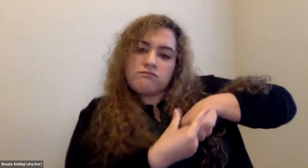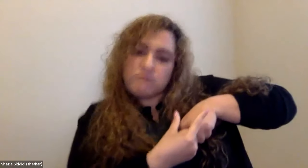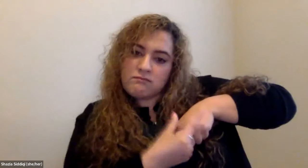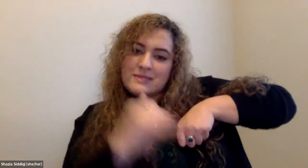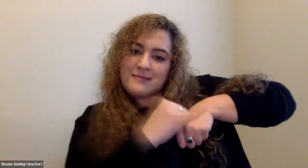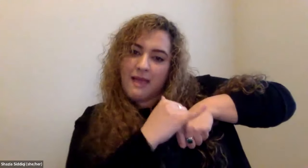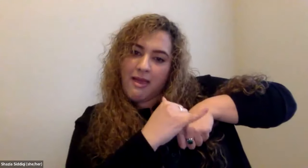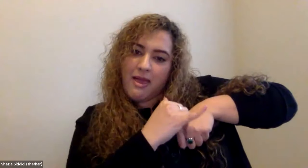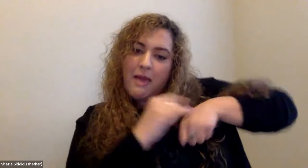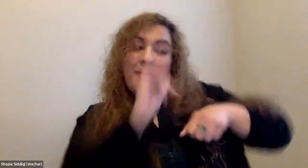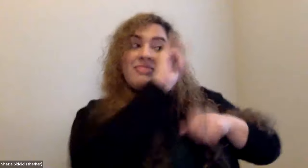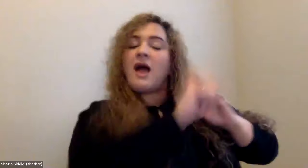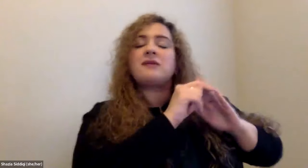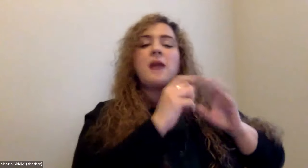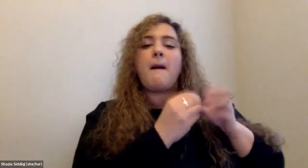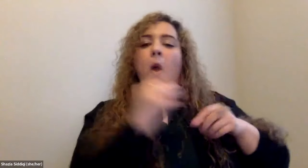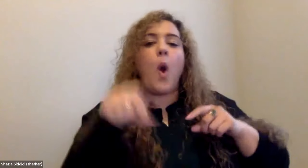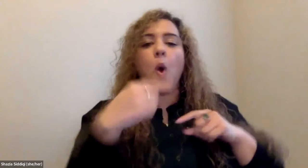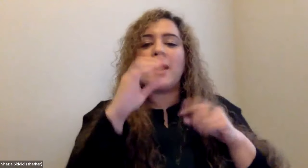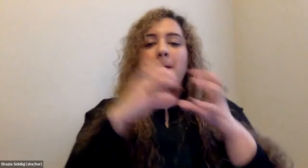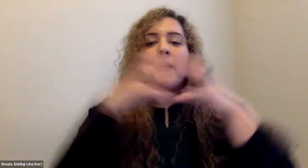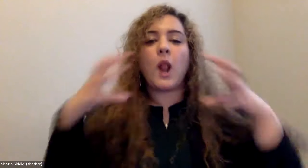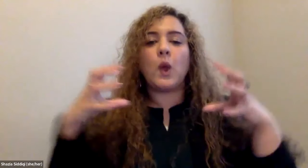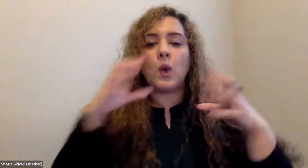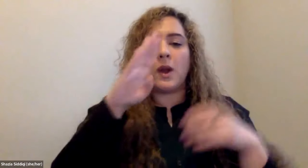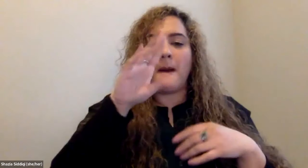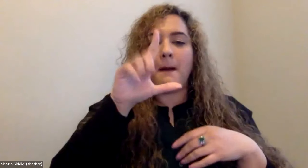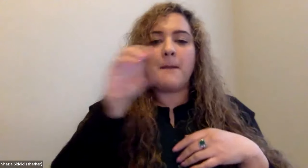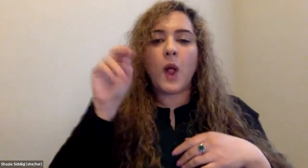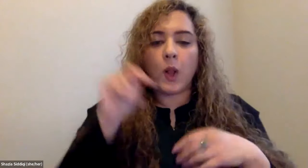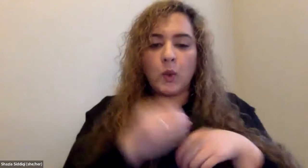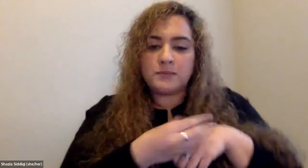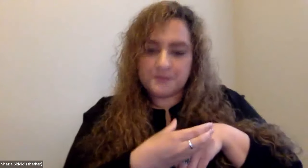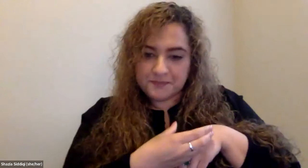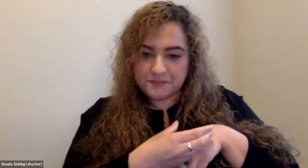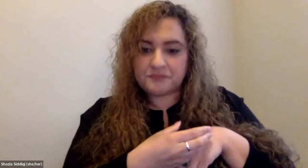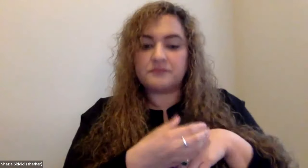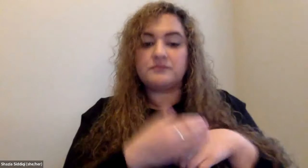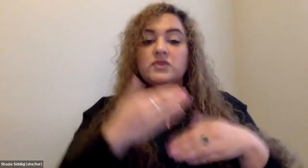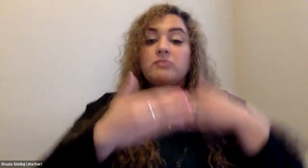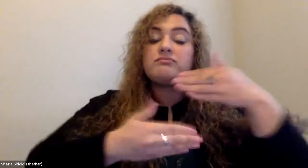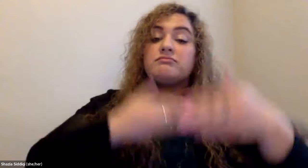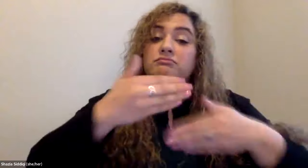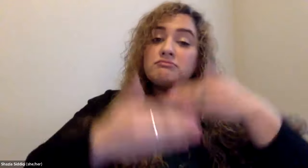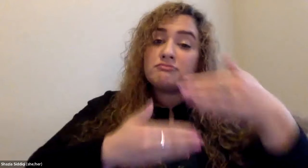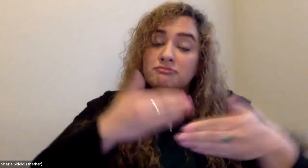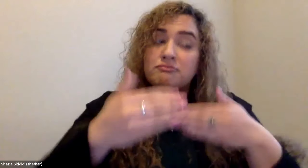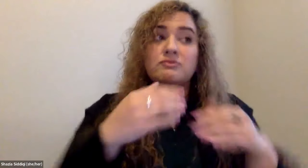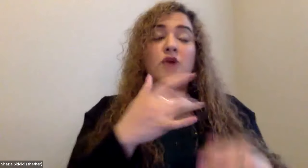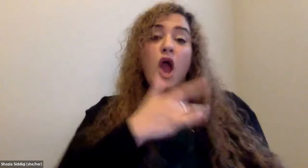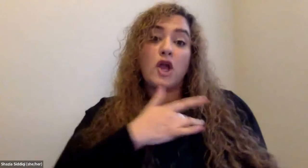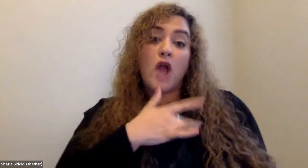Cristine Saunders: So what they would do is go in and put the stent in, and that would stay but, at the time they would just go in and inflate the balloon to open it up.